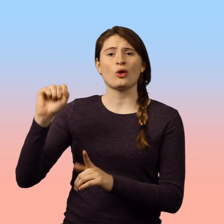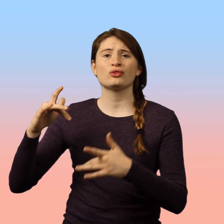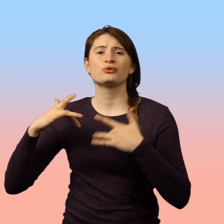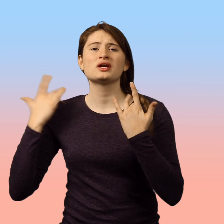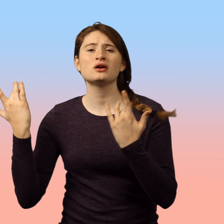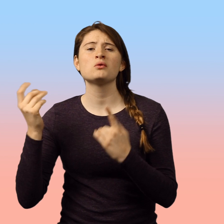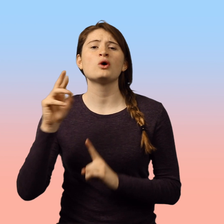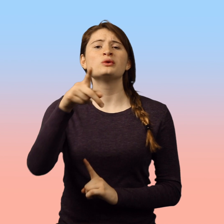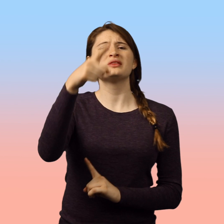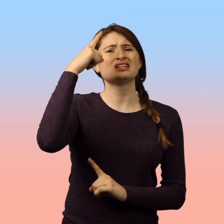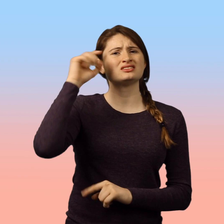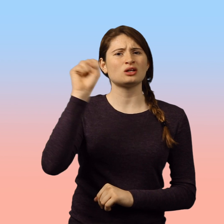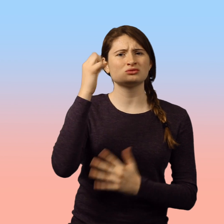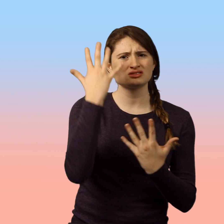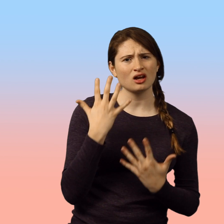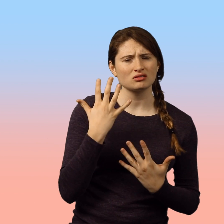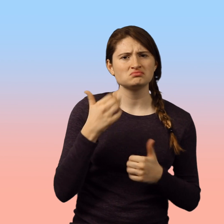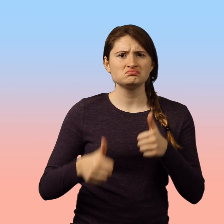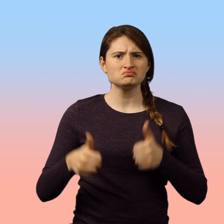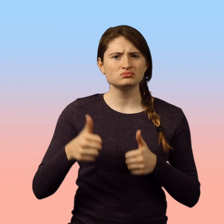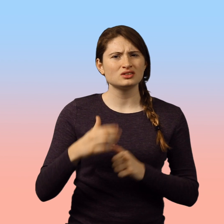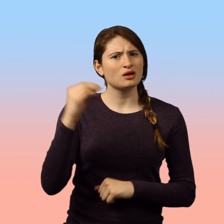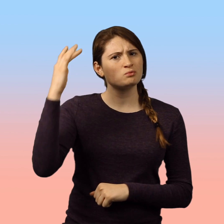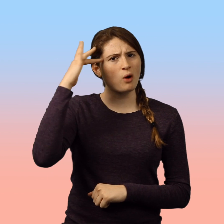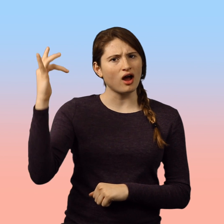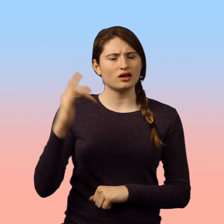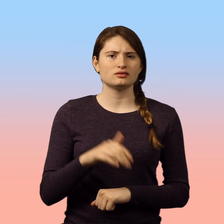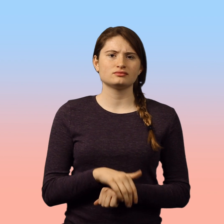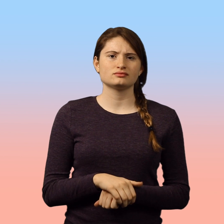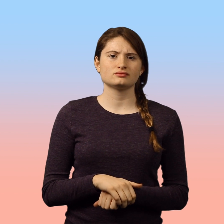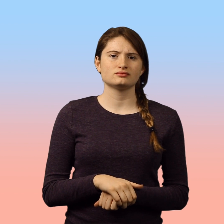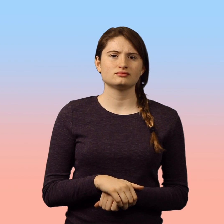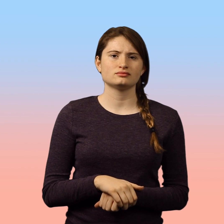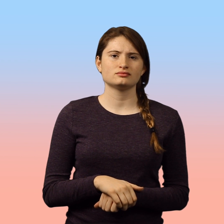Do you think she was thrilled or do you think she was sad? Why do you think that?